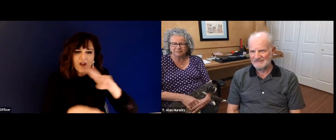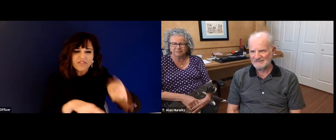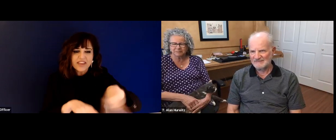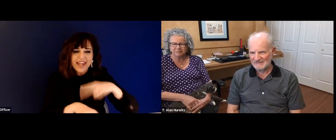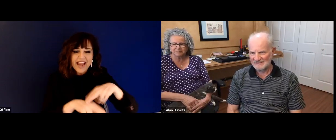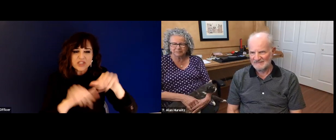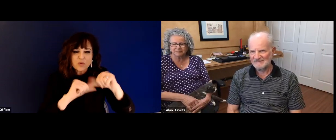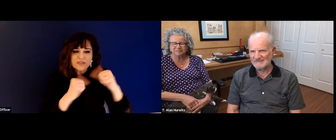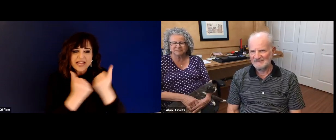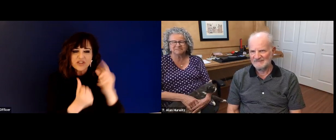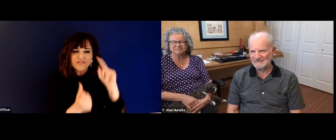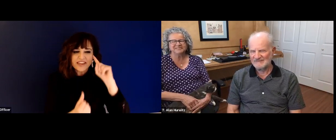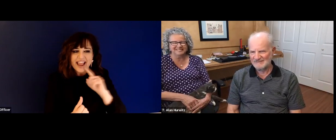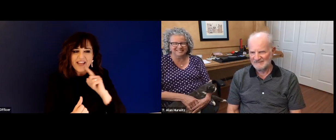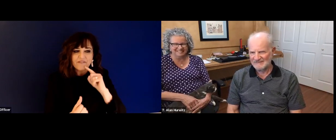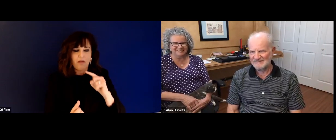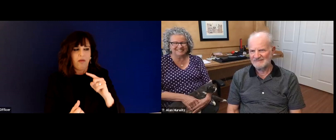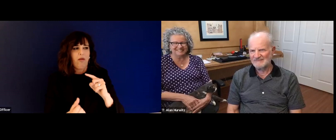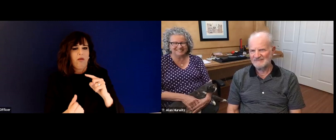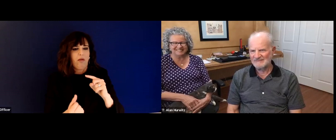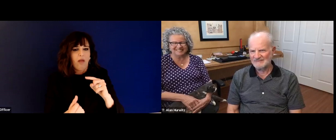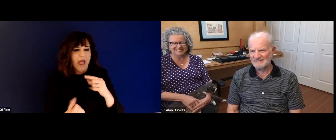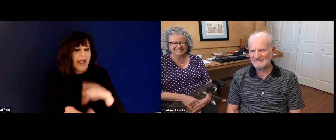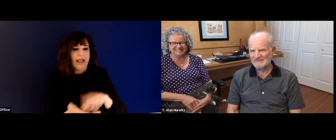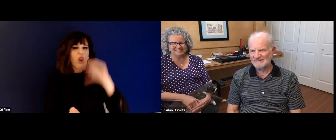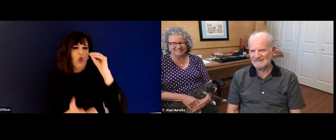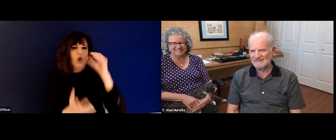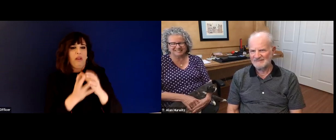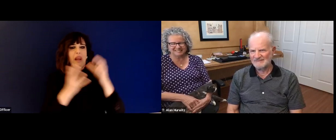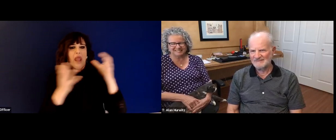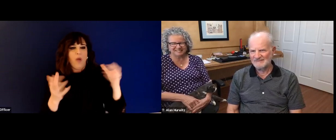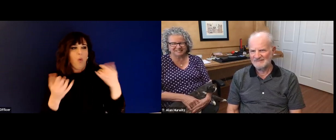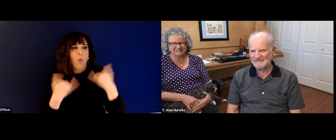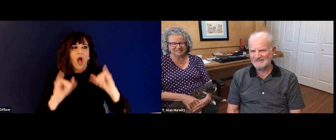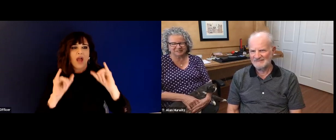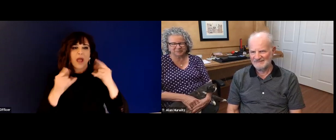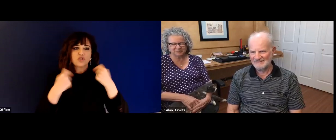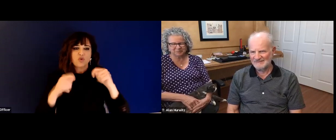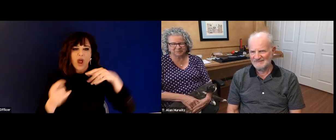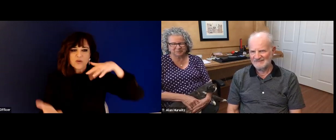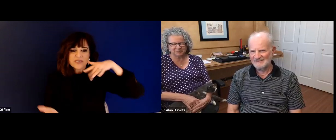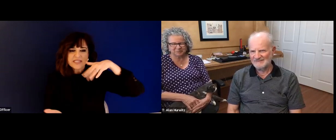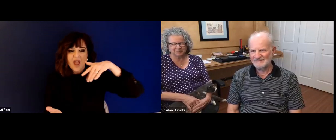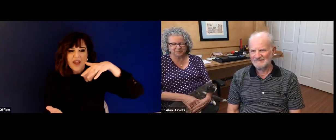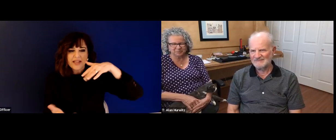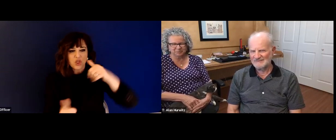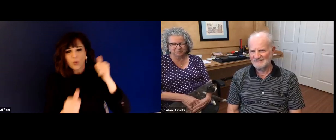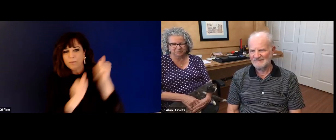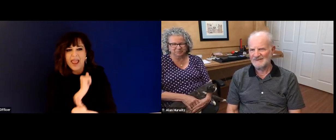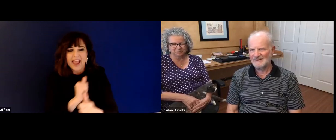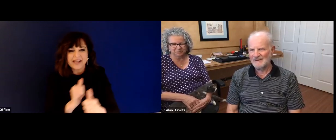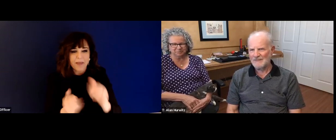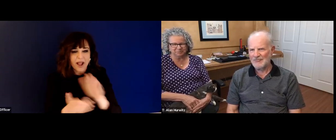And T ID excuse me, and I was very impressed that you came over and you were explaining about the NAD. And you actually